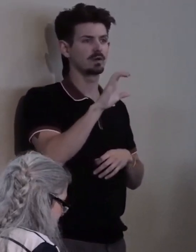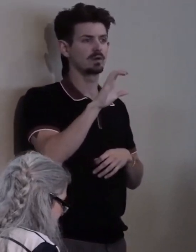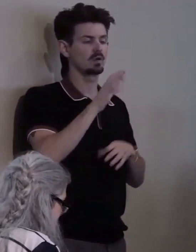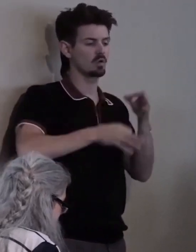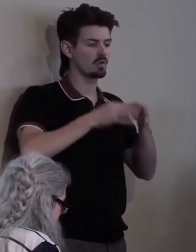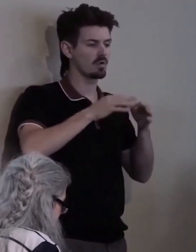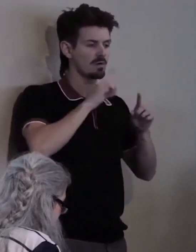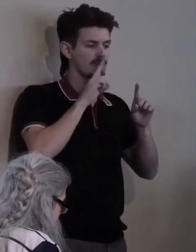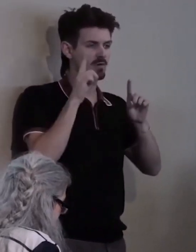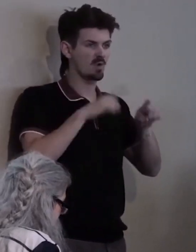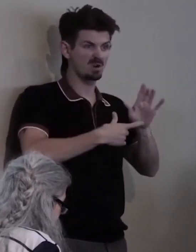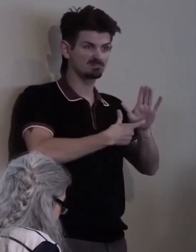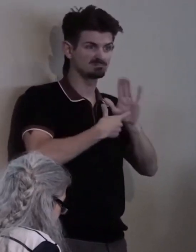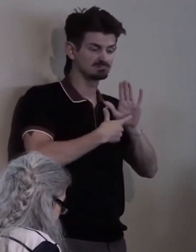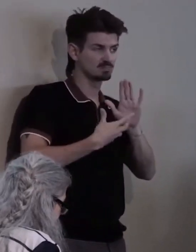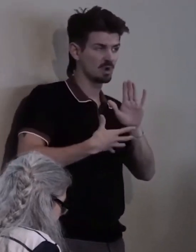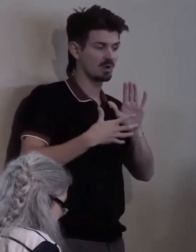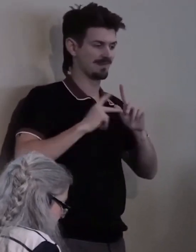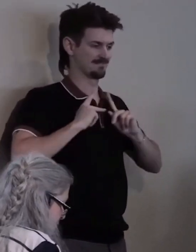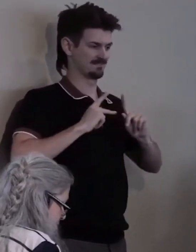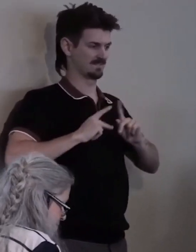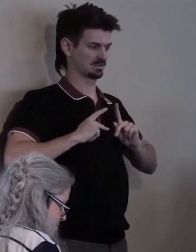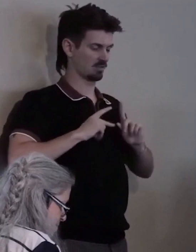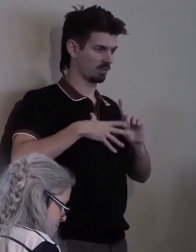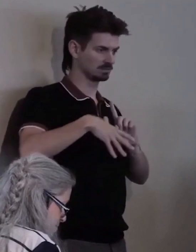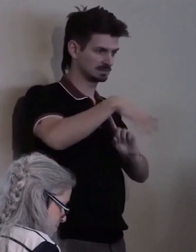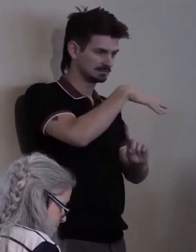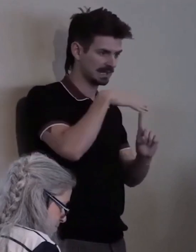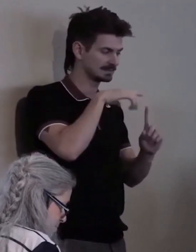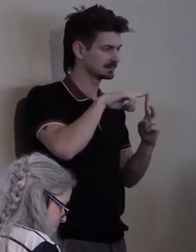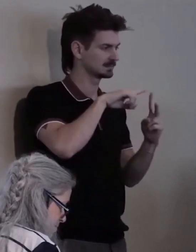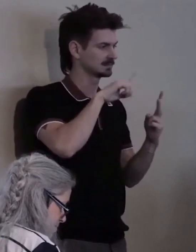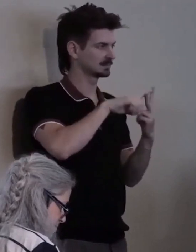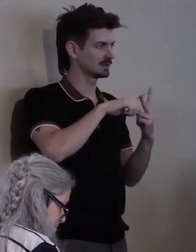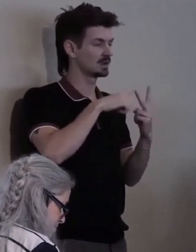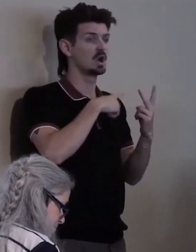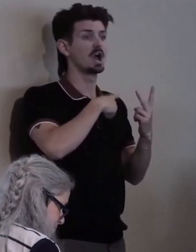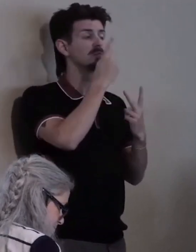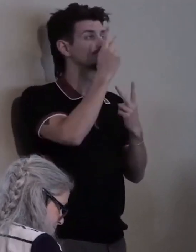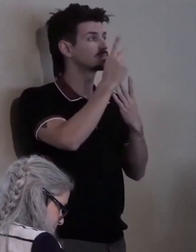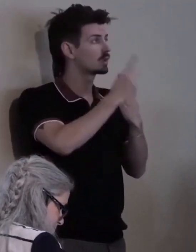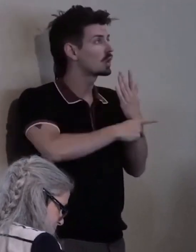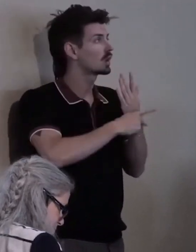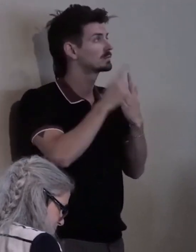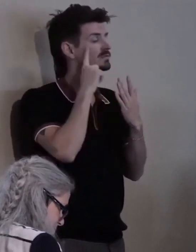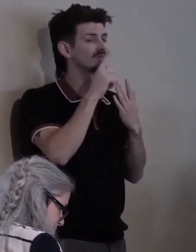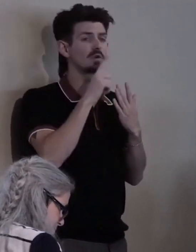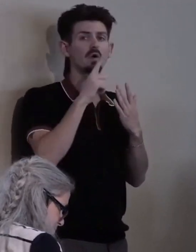that the physical space and programs of the Colorado state capital